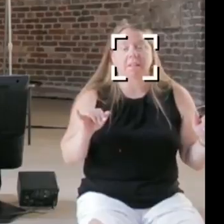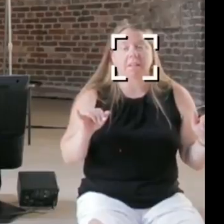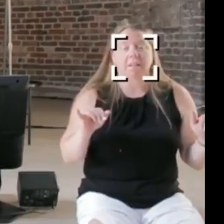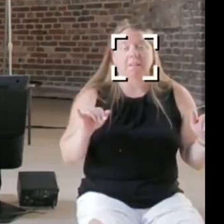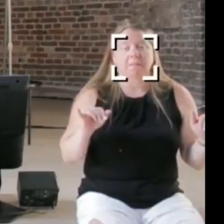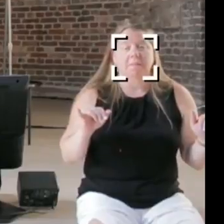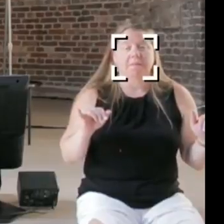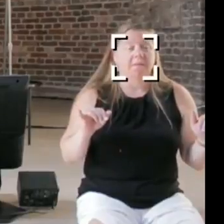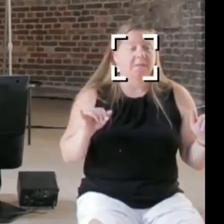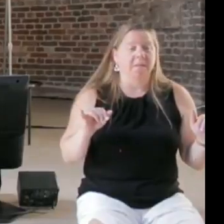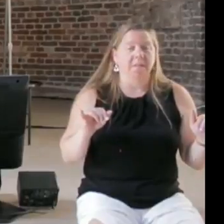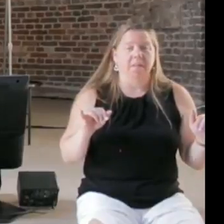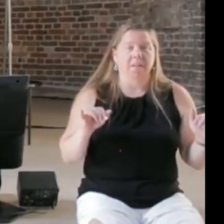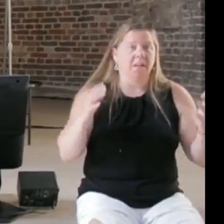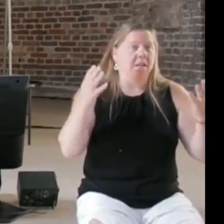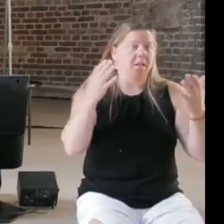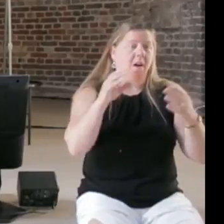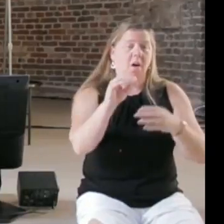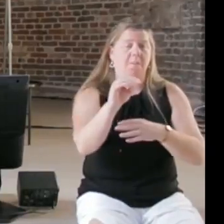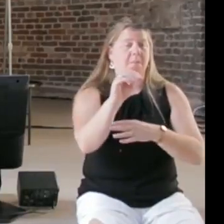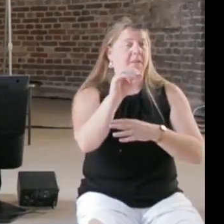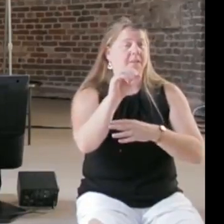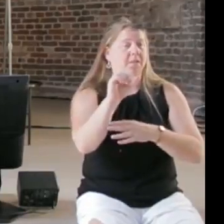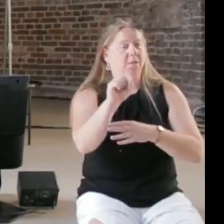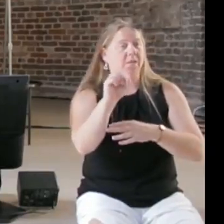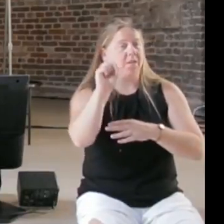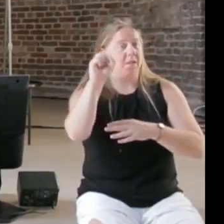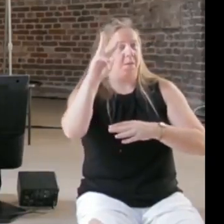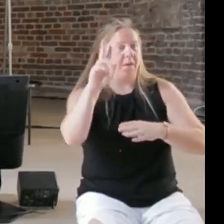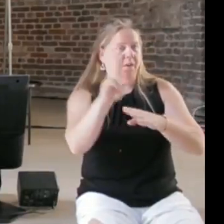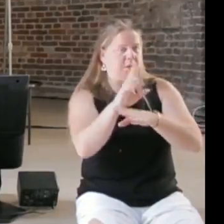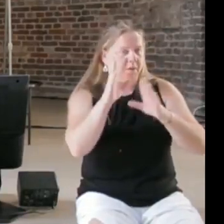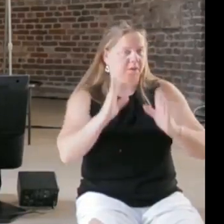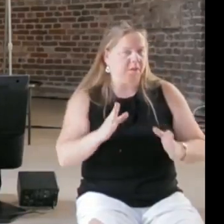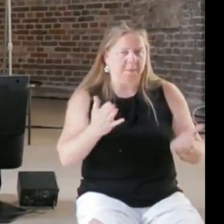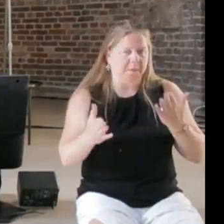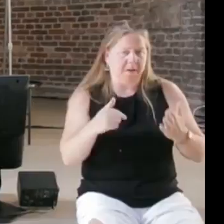community of open software users that may not be programmers themselves but who trust